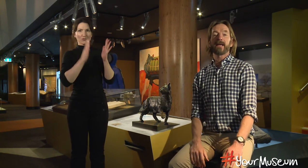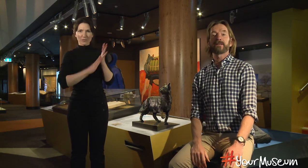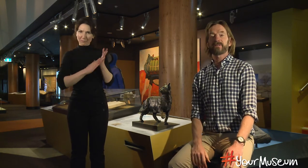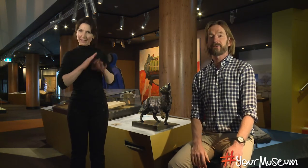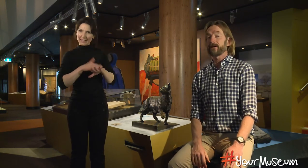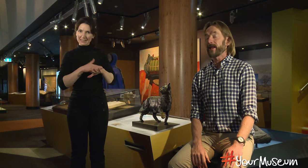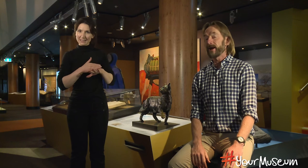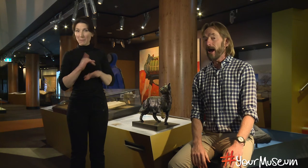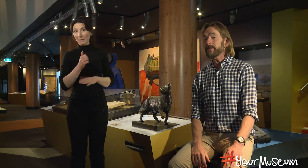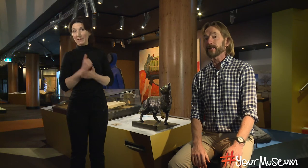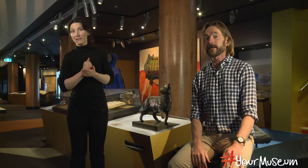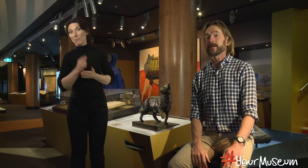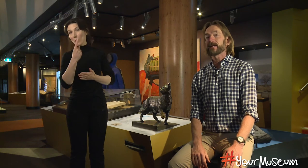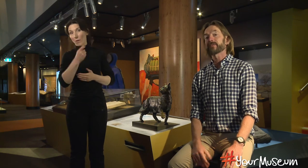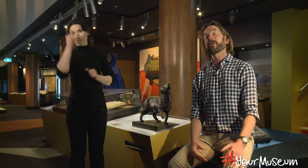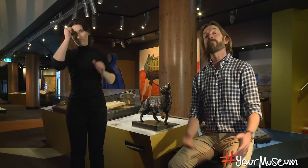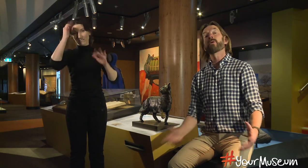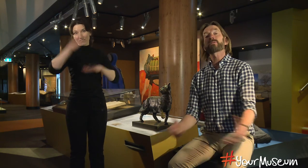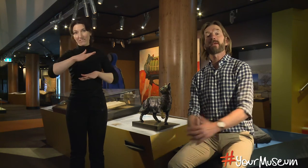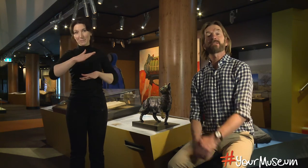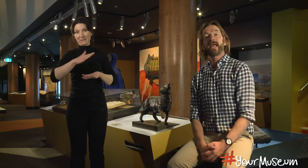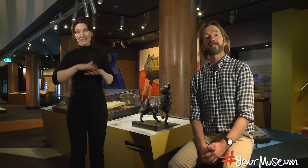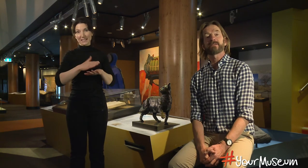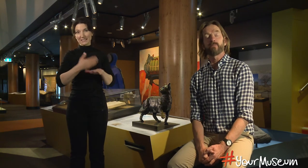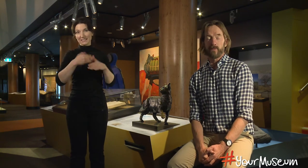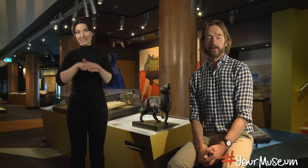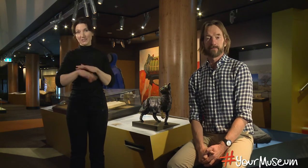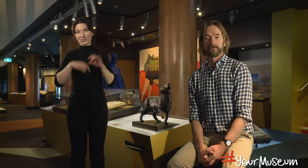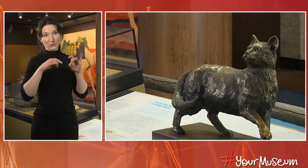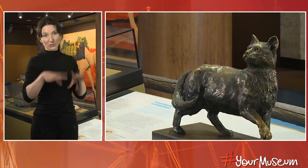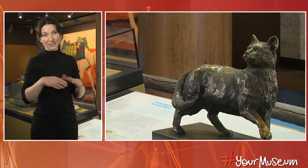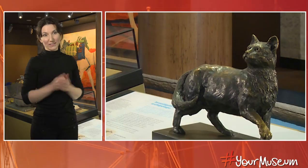Australia and I think he’s one of the most famous cats in the world. I think